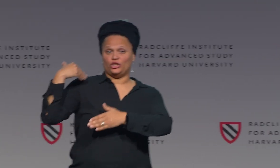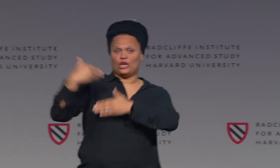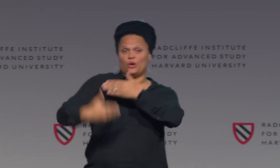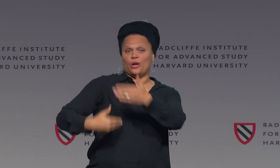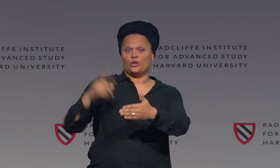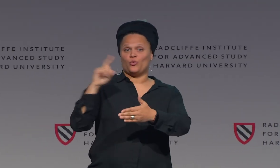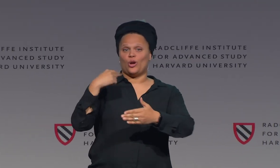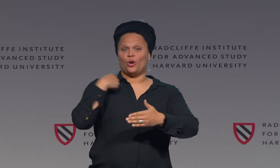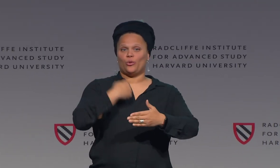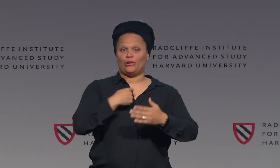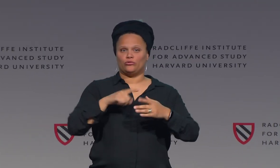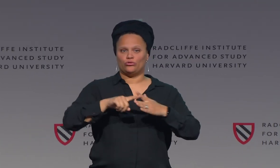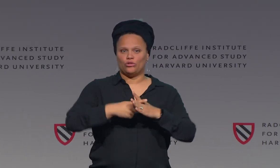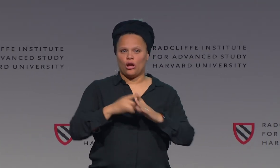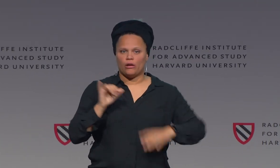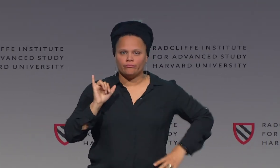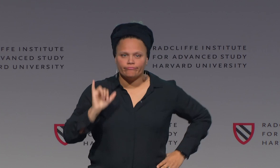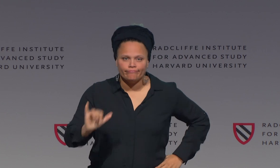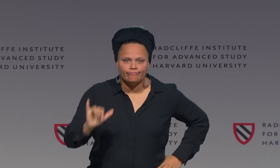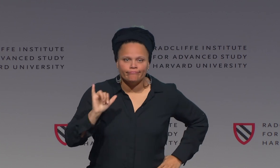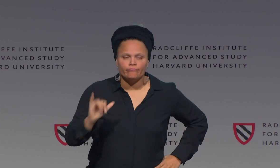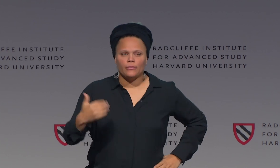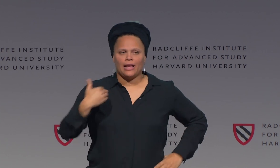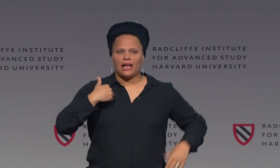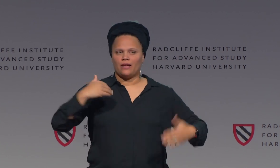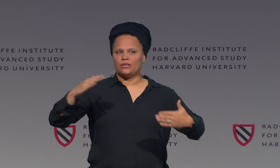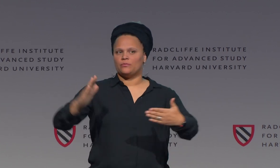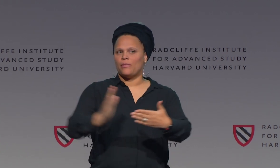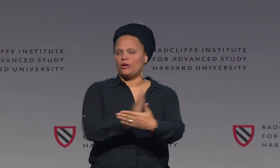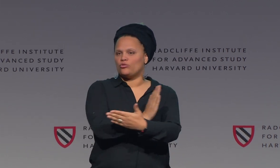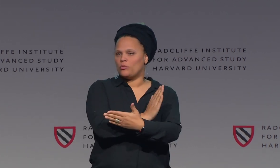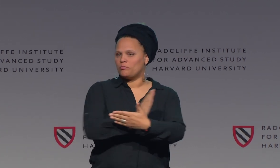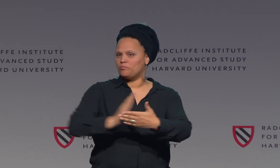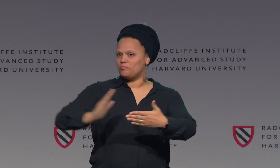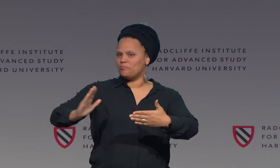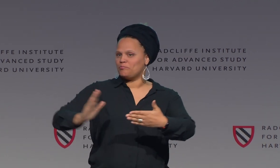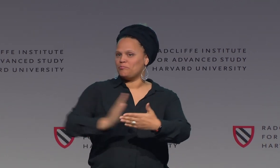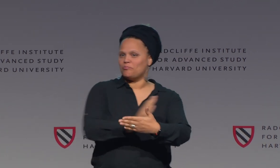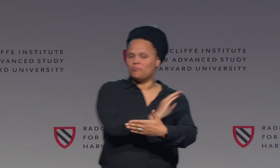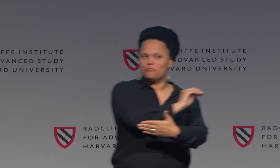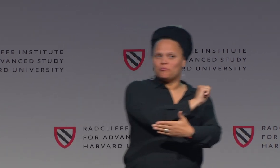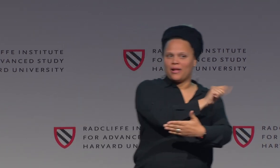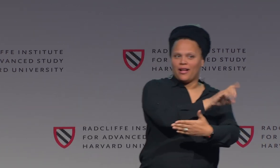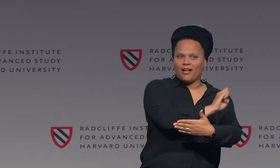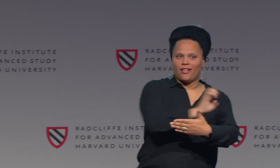that movement and location. So now, in a generation, fast-forwarding to now,